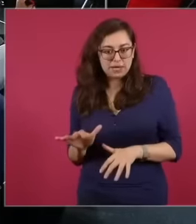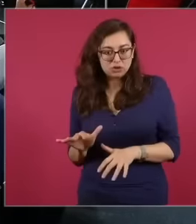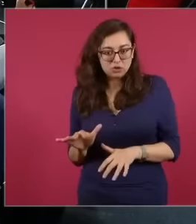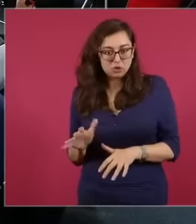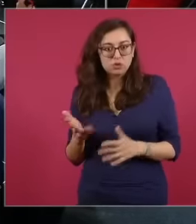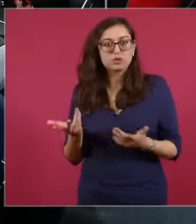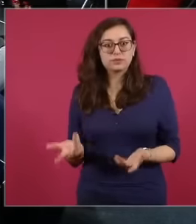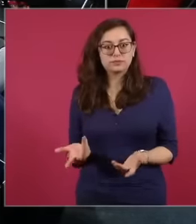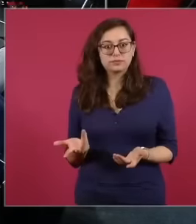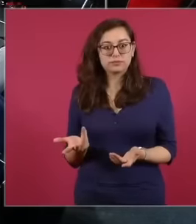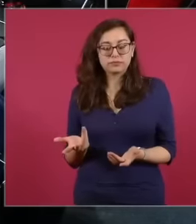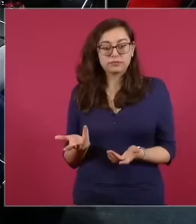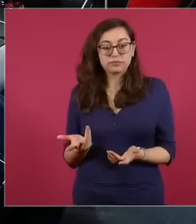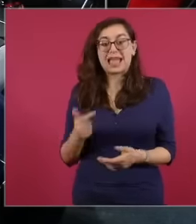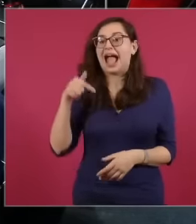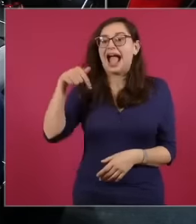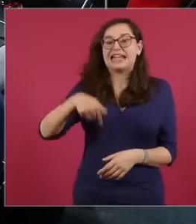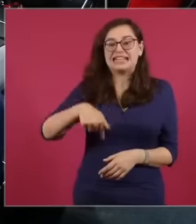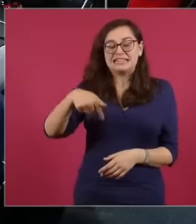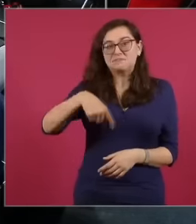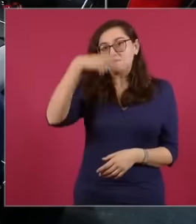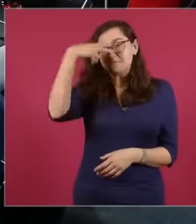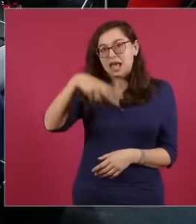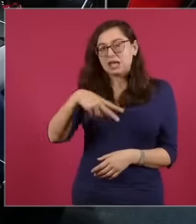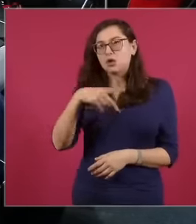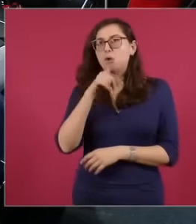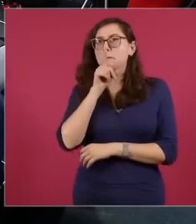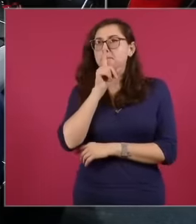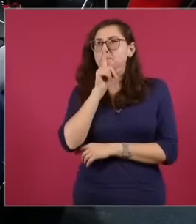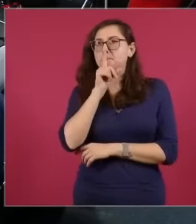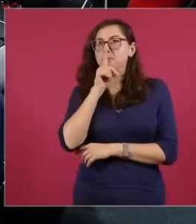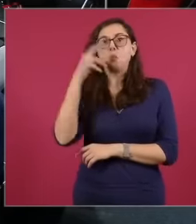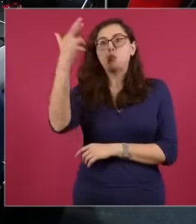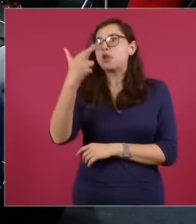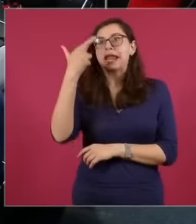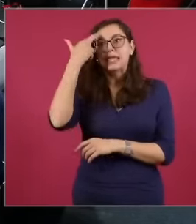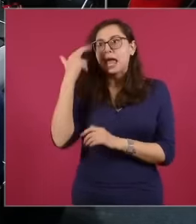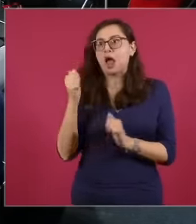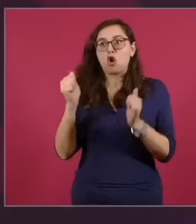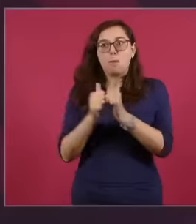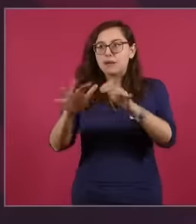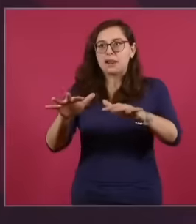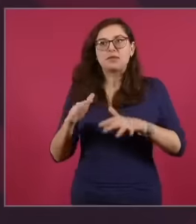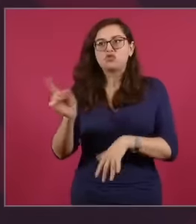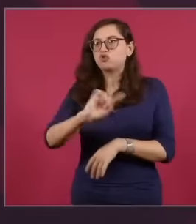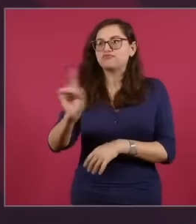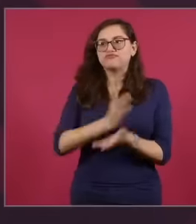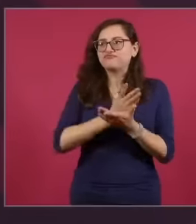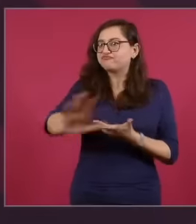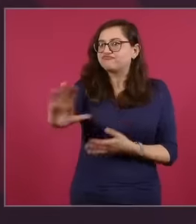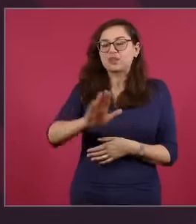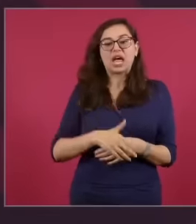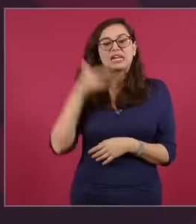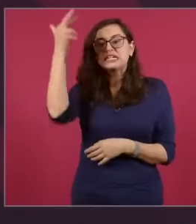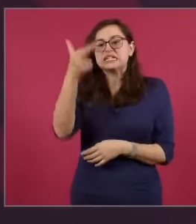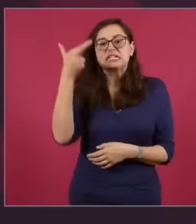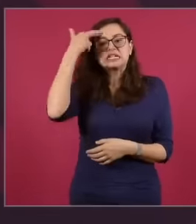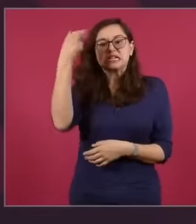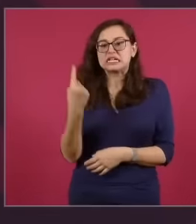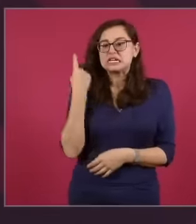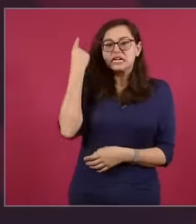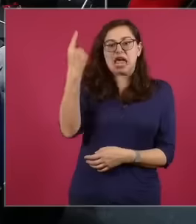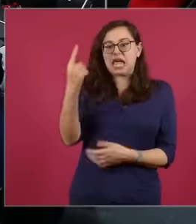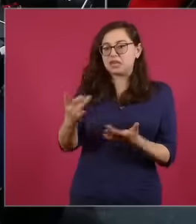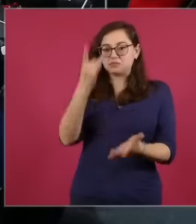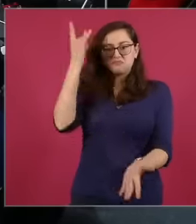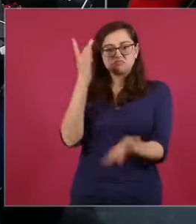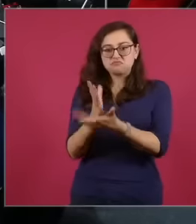here it is going to be a monarchy So this means that we are going to have a